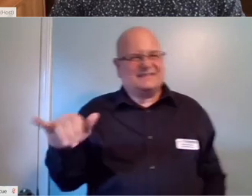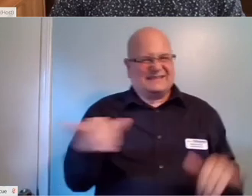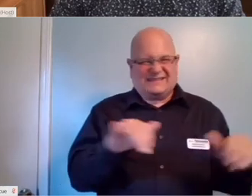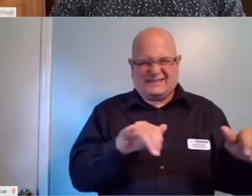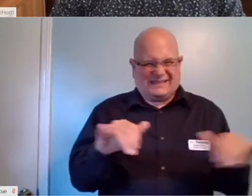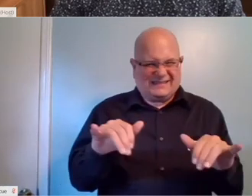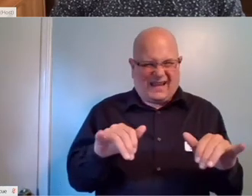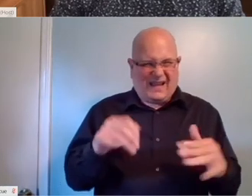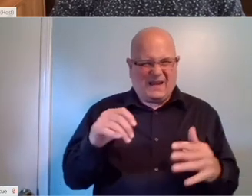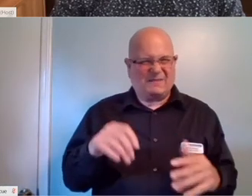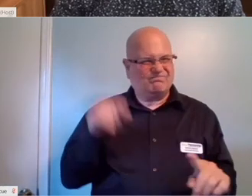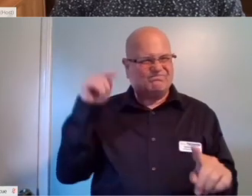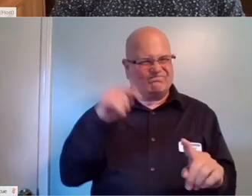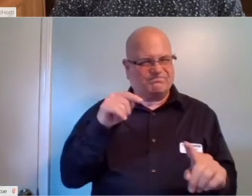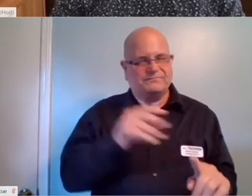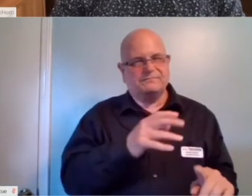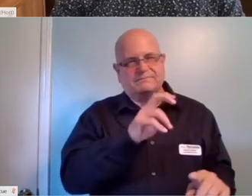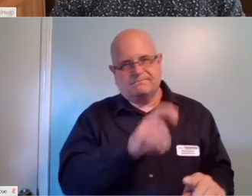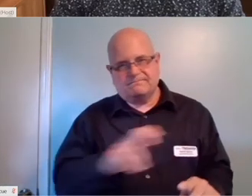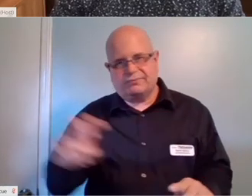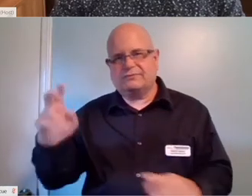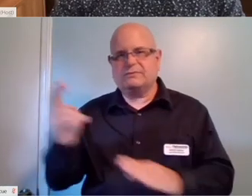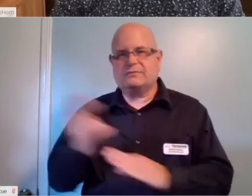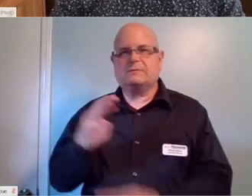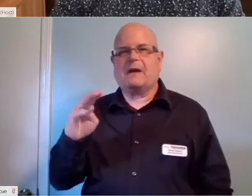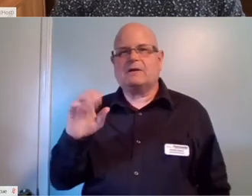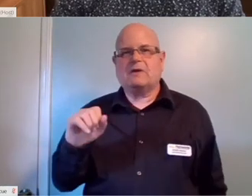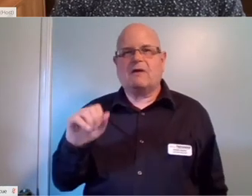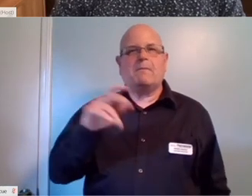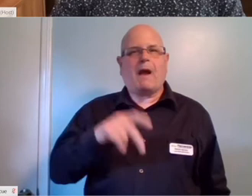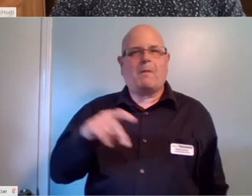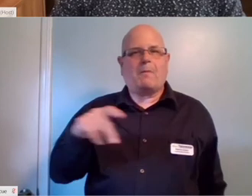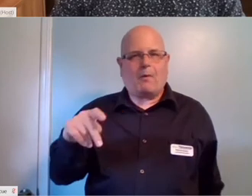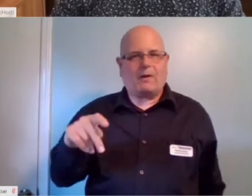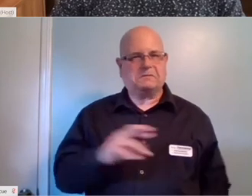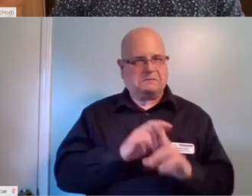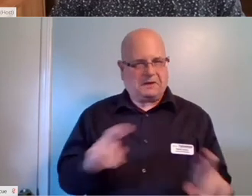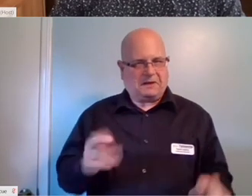feature is being added to Microsoft Power Point. It's actually available in Microsoft Power Point now.